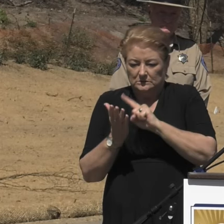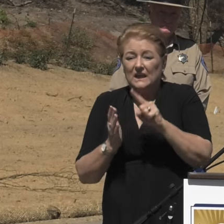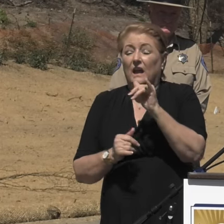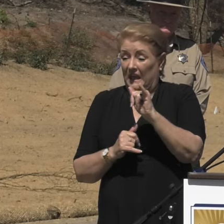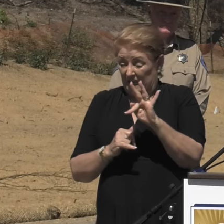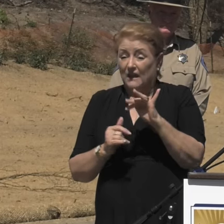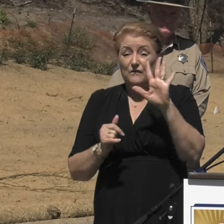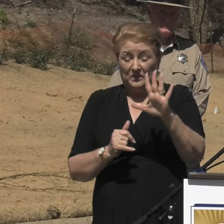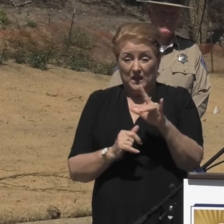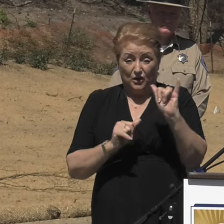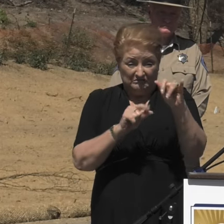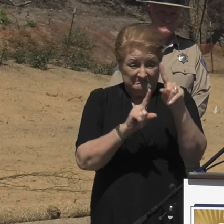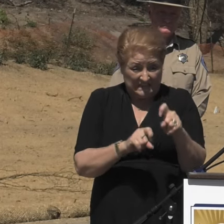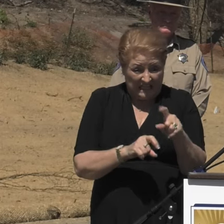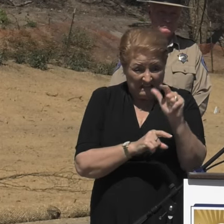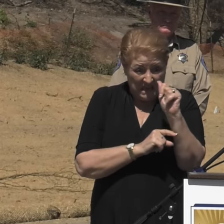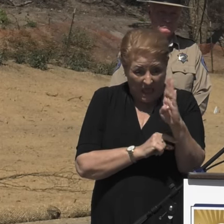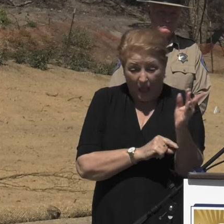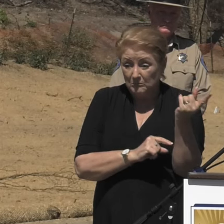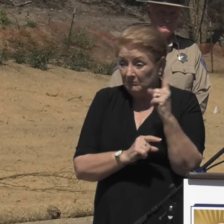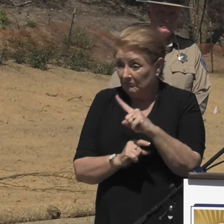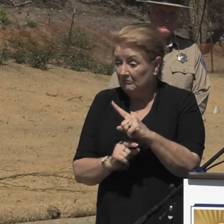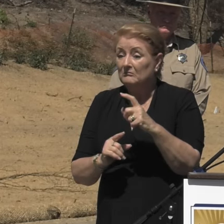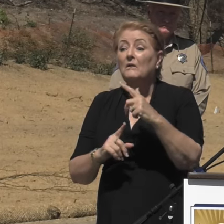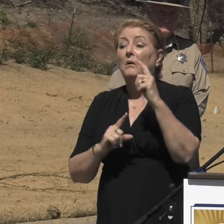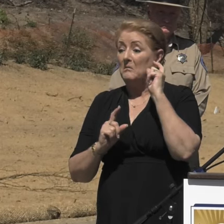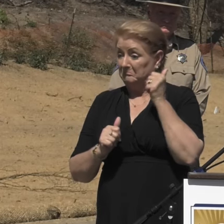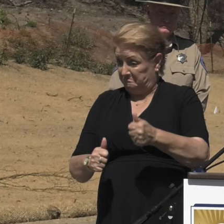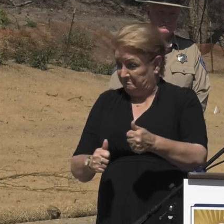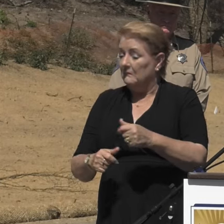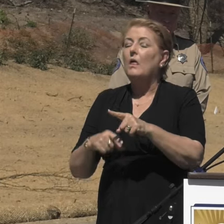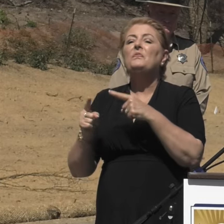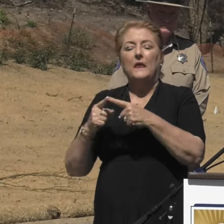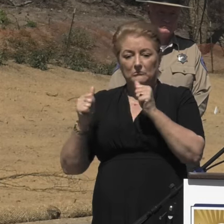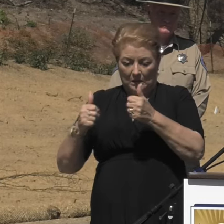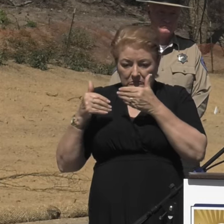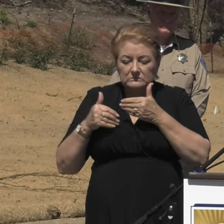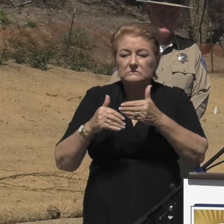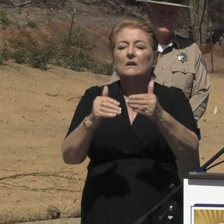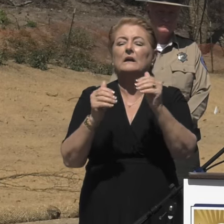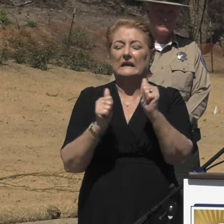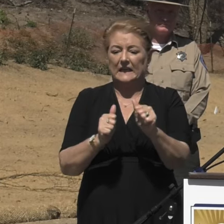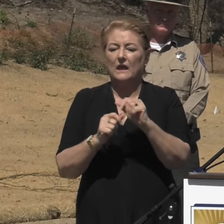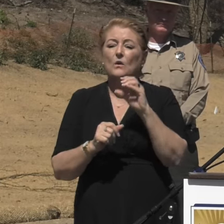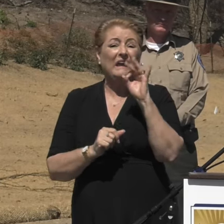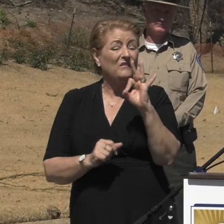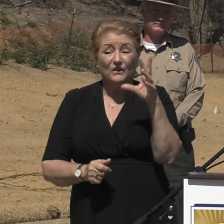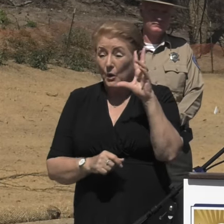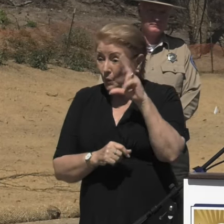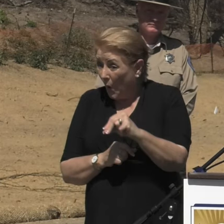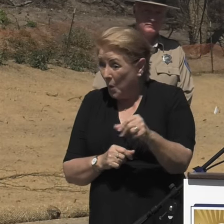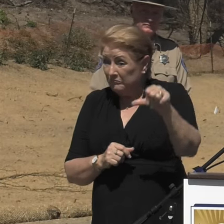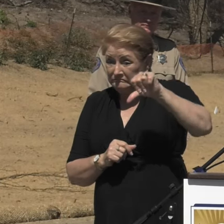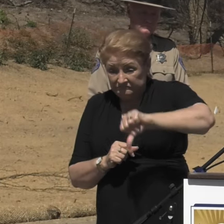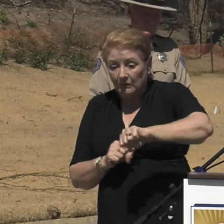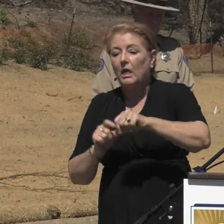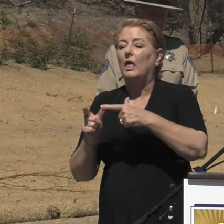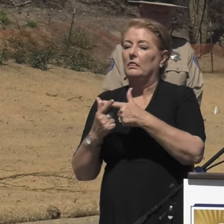We move on to the next phase, if not, there's a reevaluation that could require additional soil to be removed.